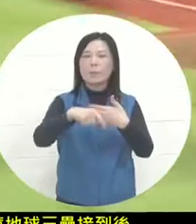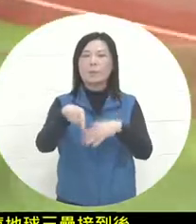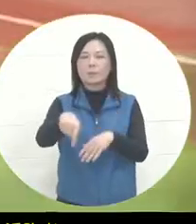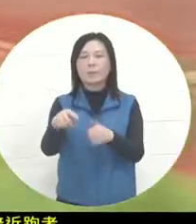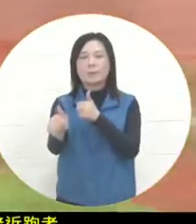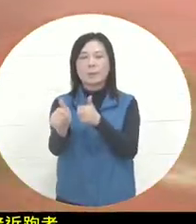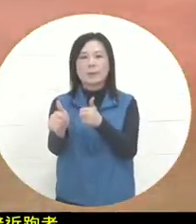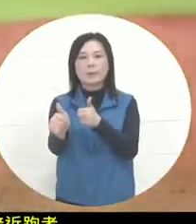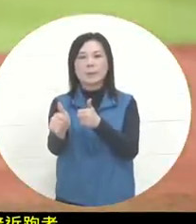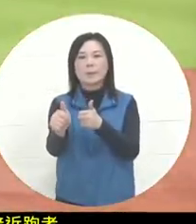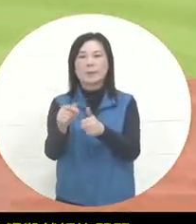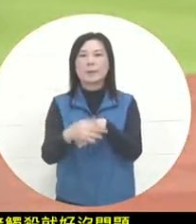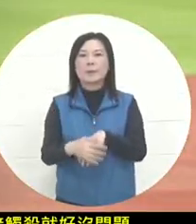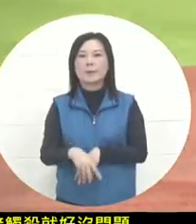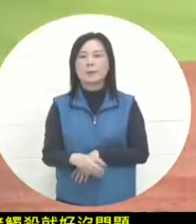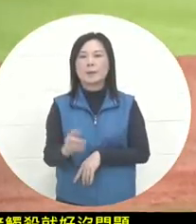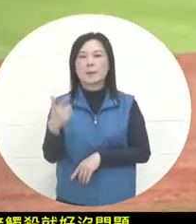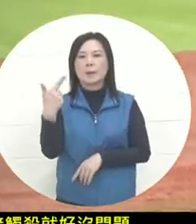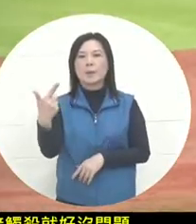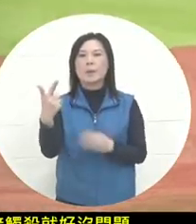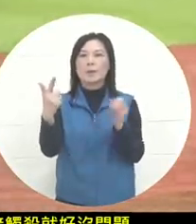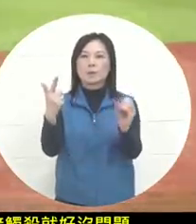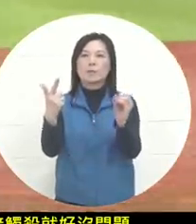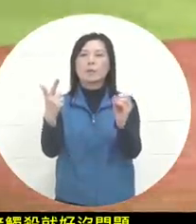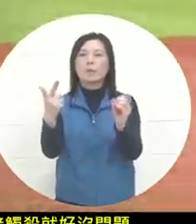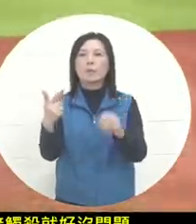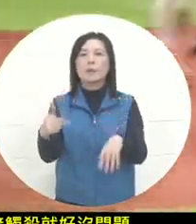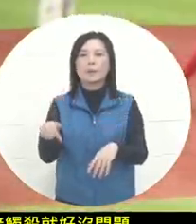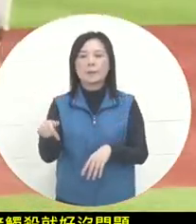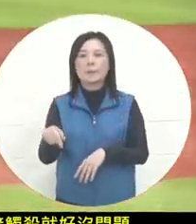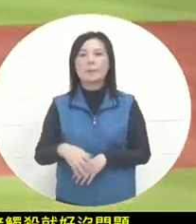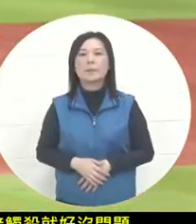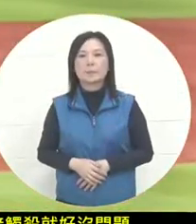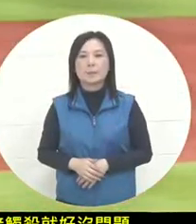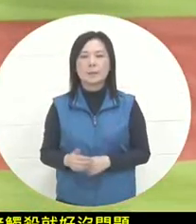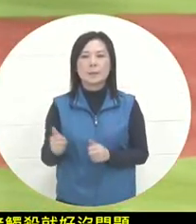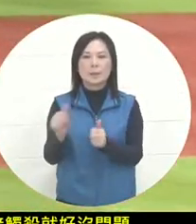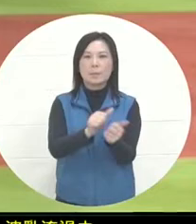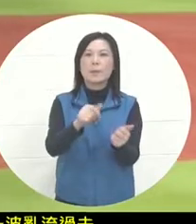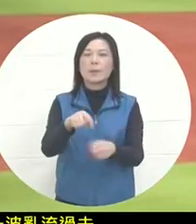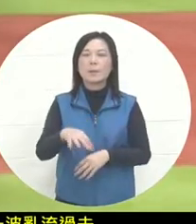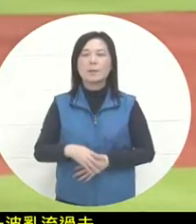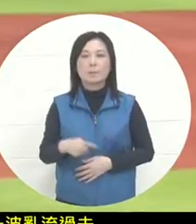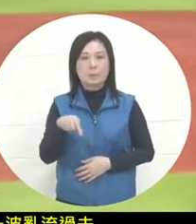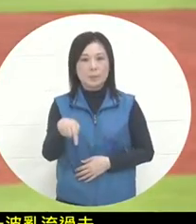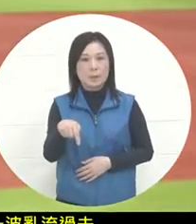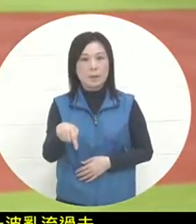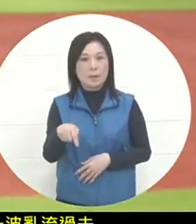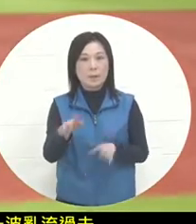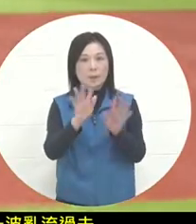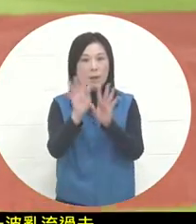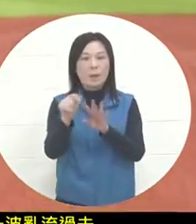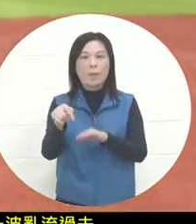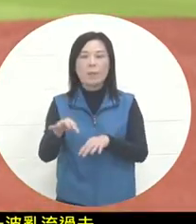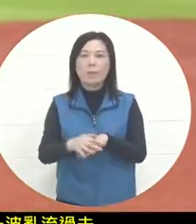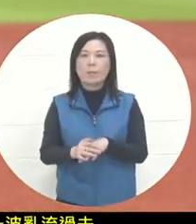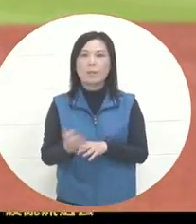this game , but under this, um, victory gesture, it was just a timing play